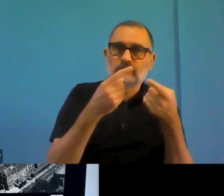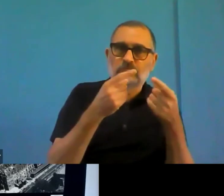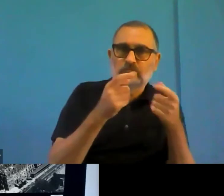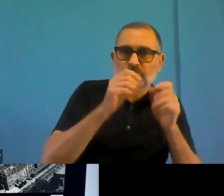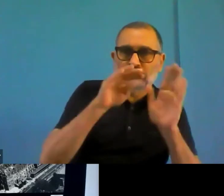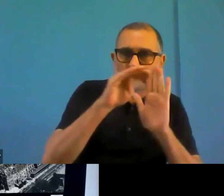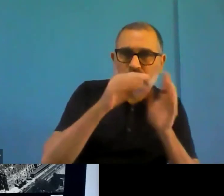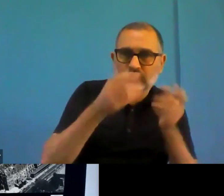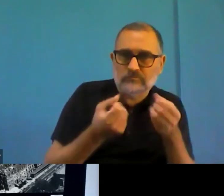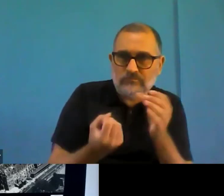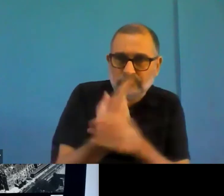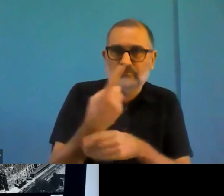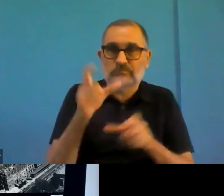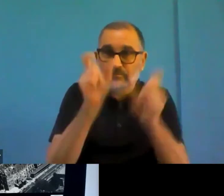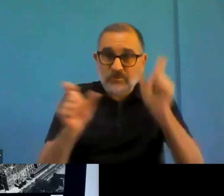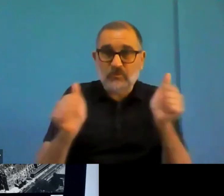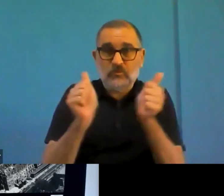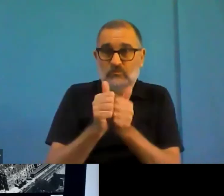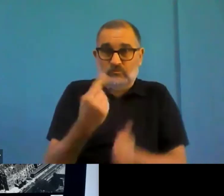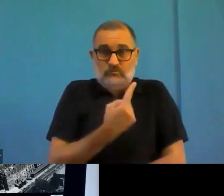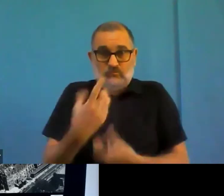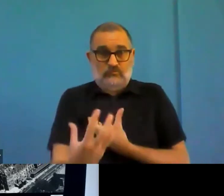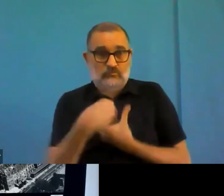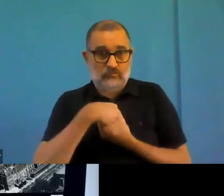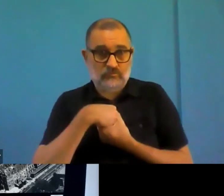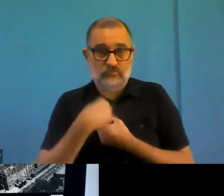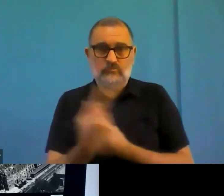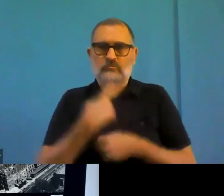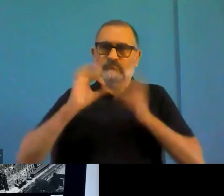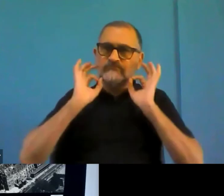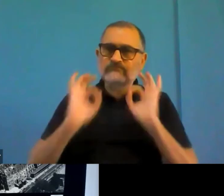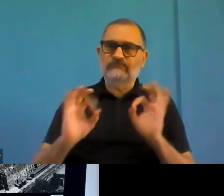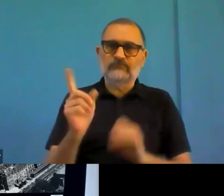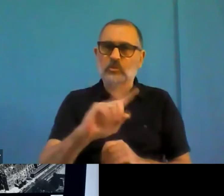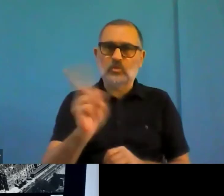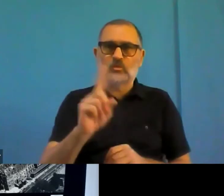And so there has to be this sort of gradation somehow, of encouraging people and making it doable.